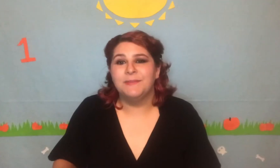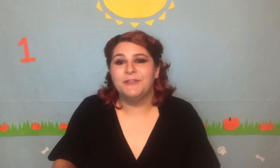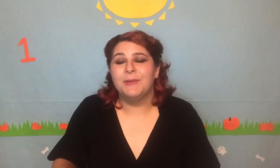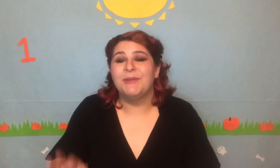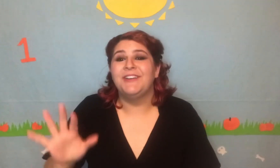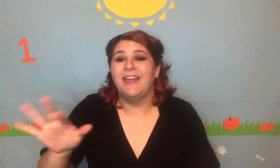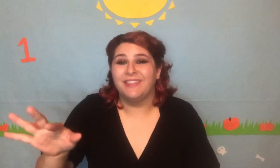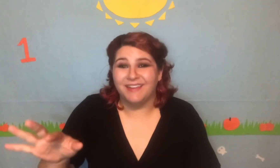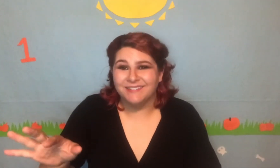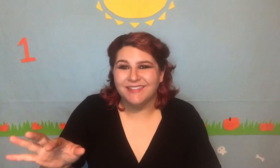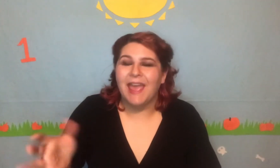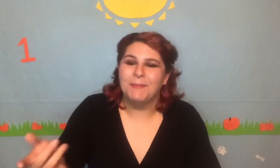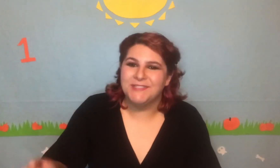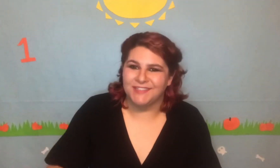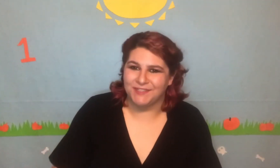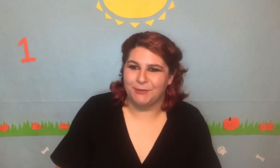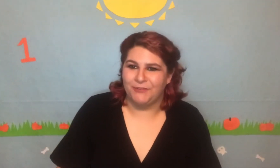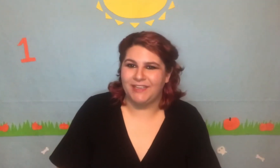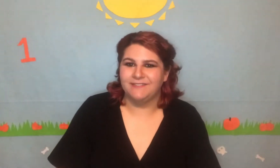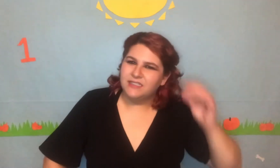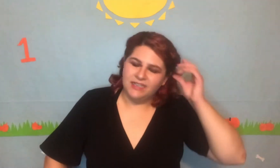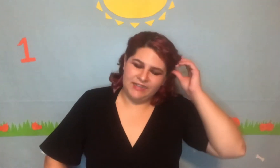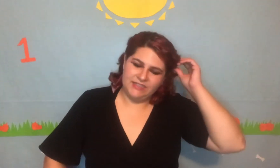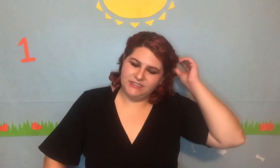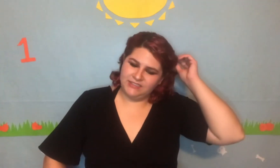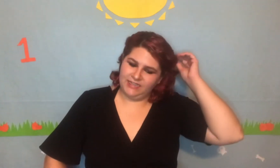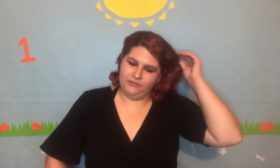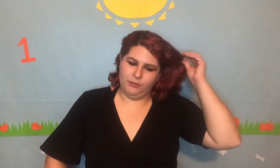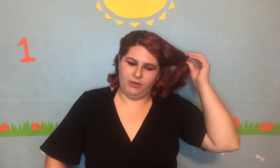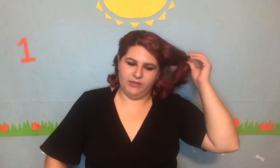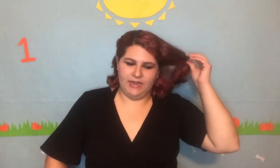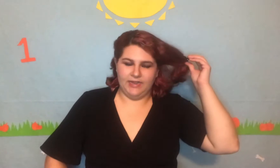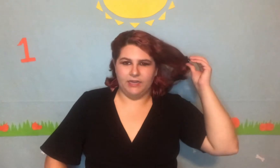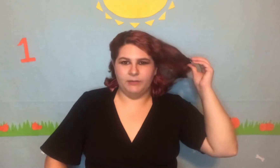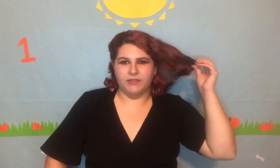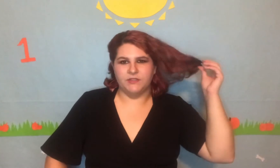remember nothing that happens in this movie. I think there's that evil bald guy in a big suit,